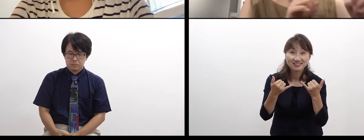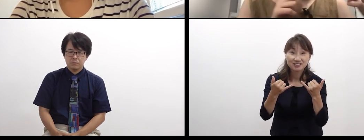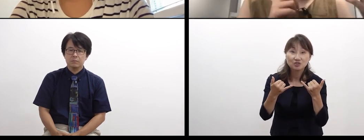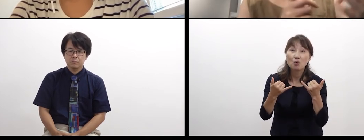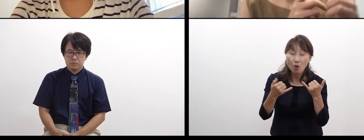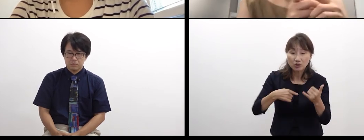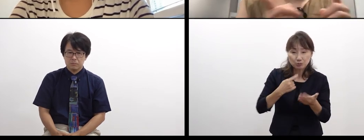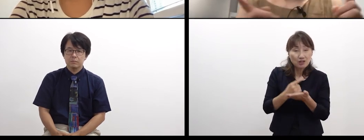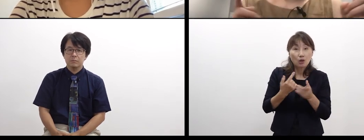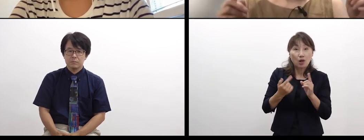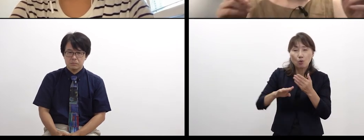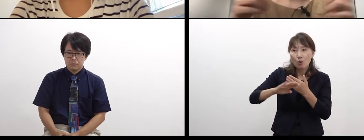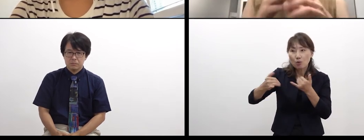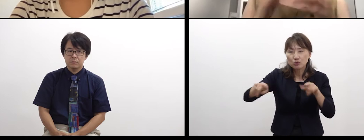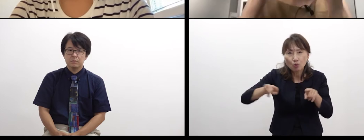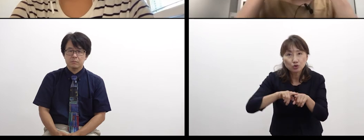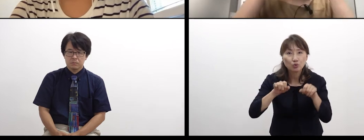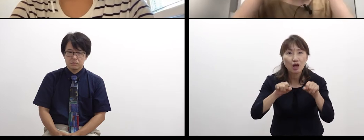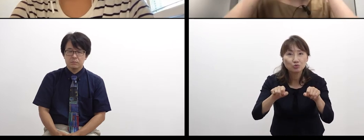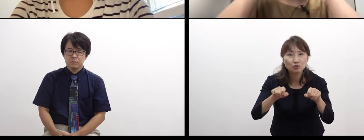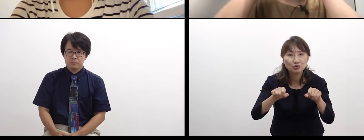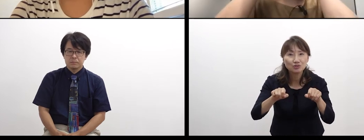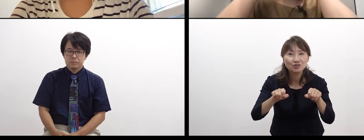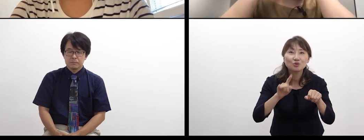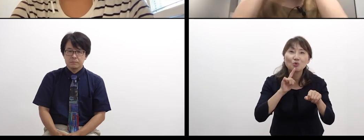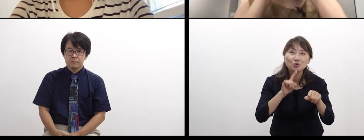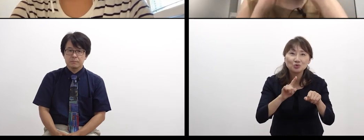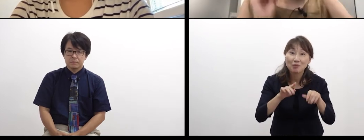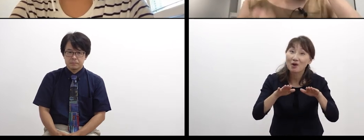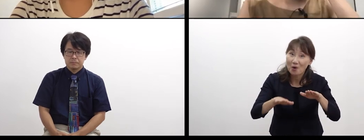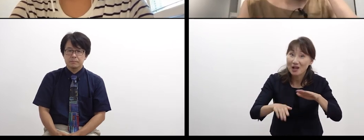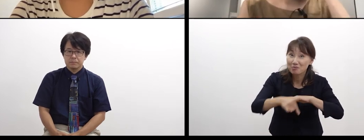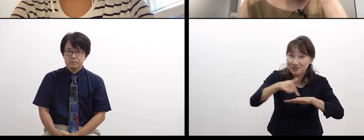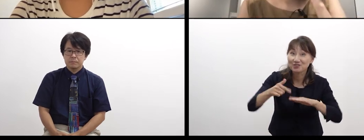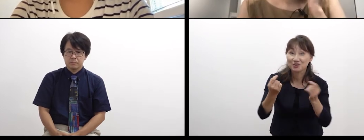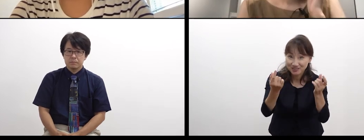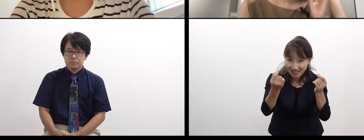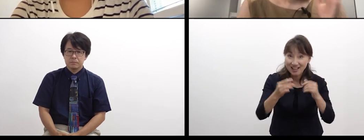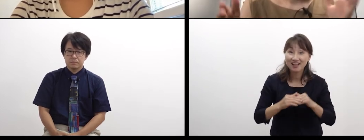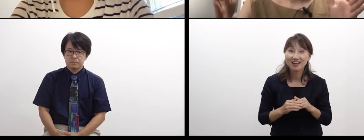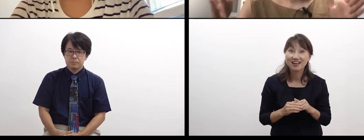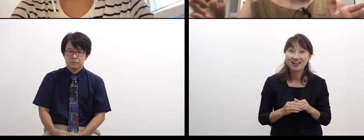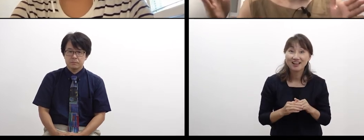with someone else. I think that is what’s happening in this project. What happens